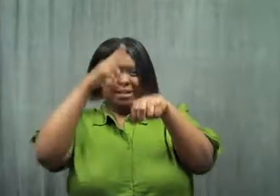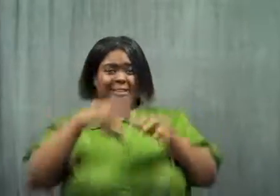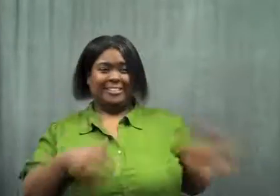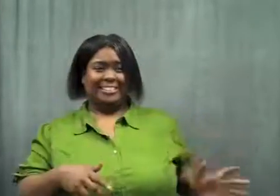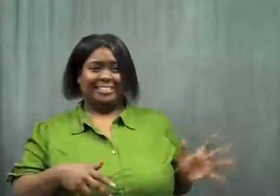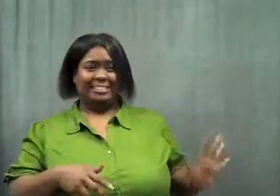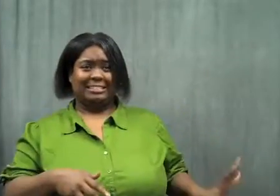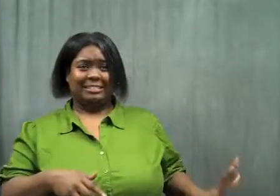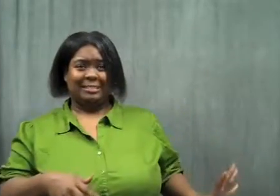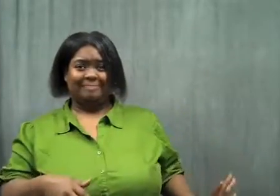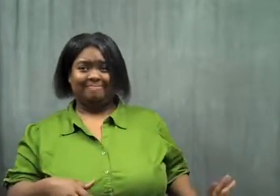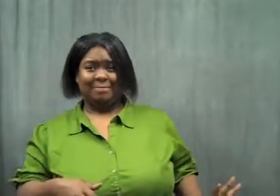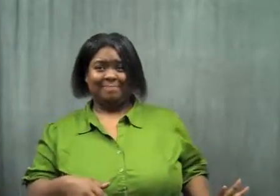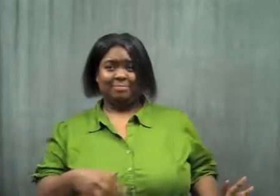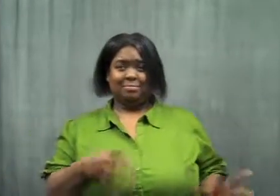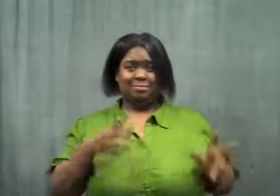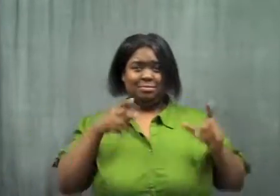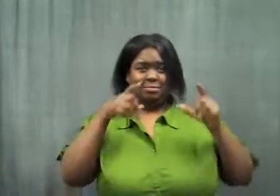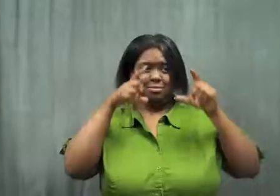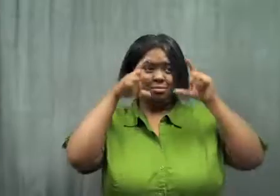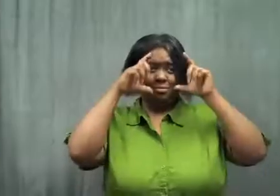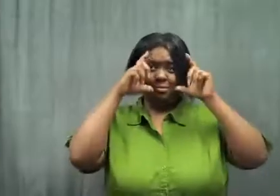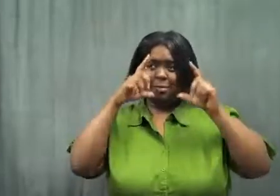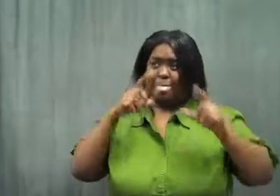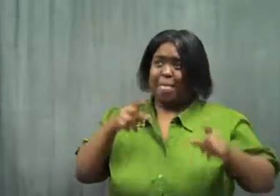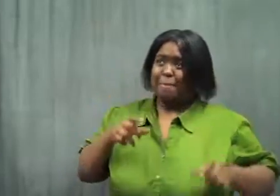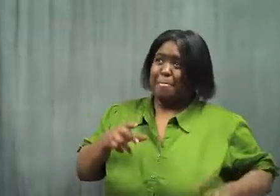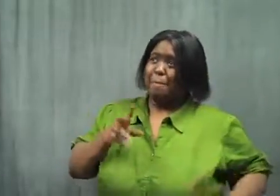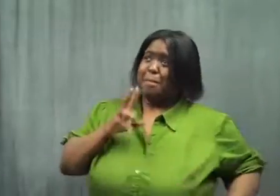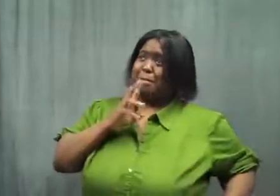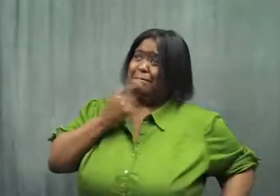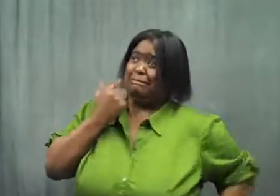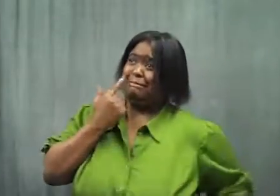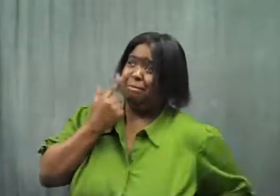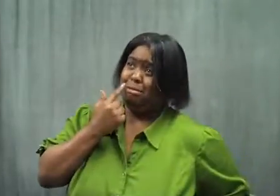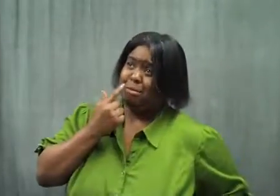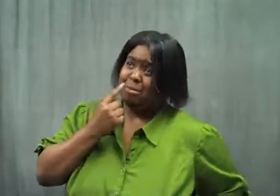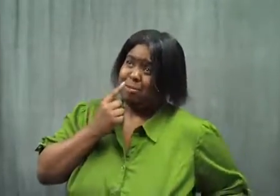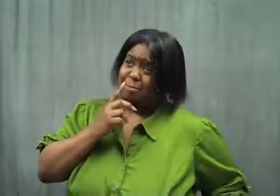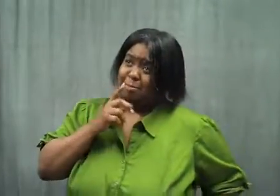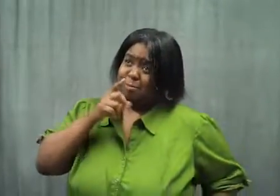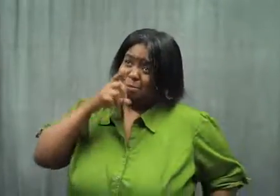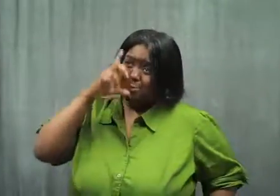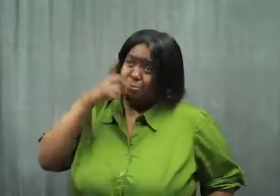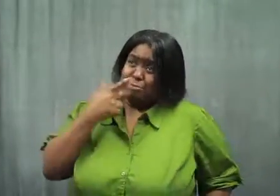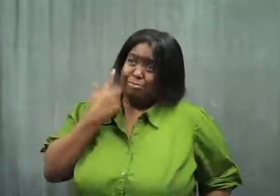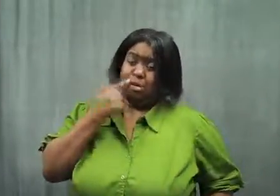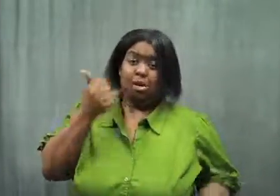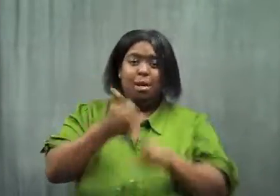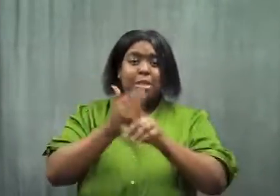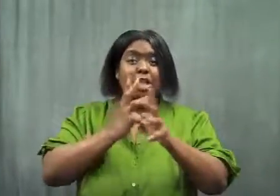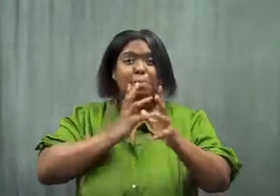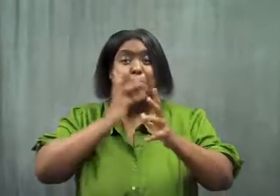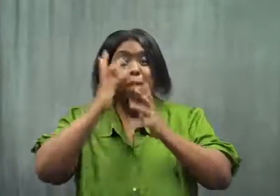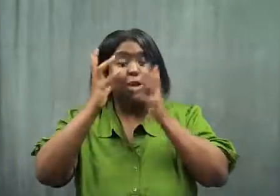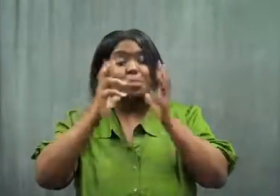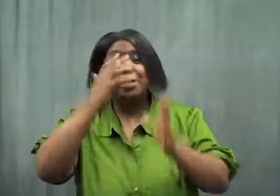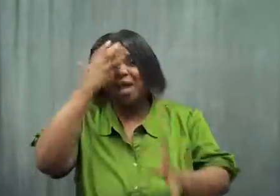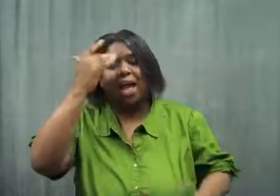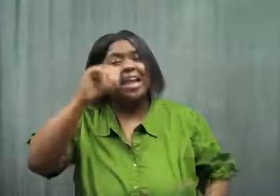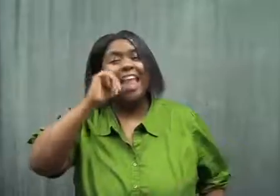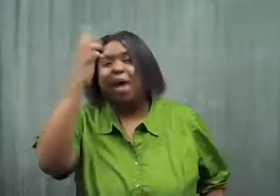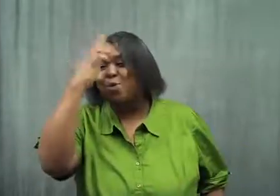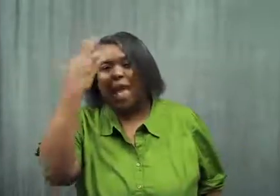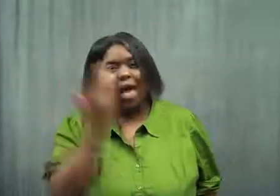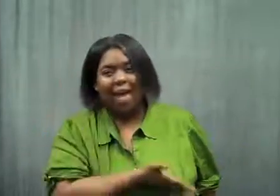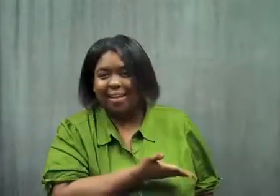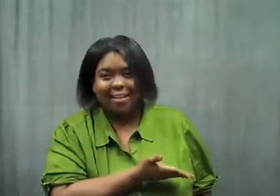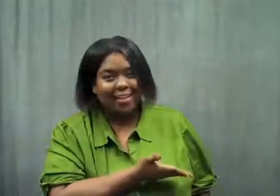His face was red as he talked and laughed. He was embarrassed.